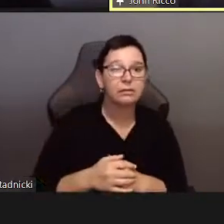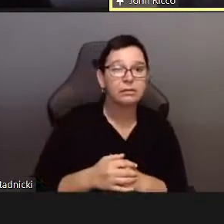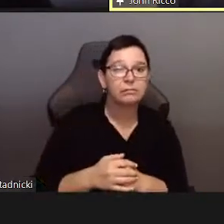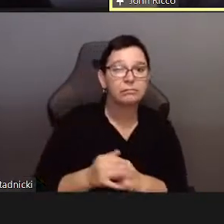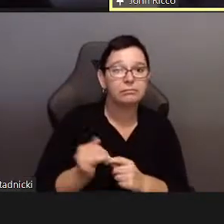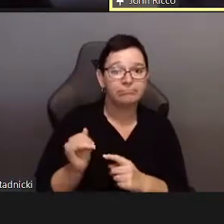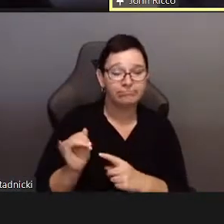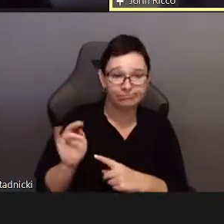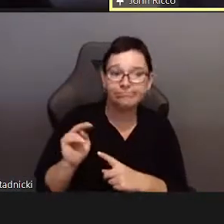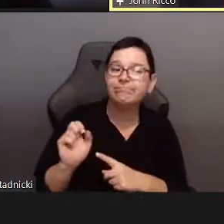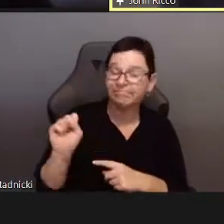In a sense, the social is kind of technology of surveillance.